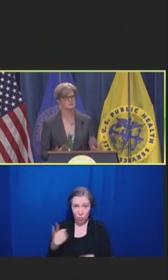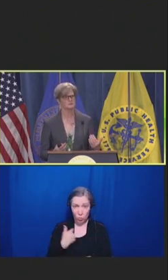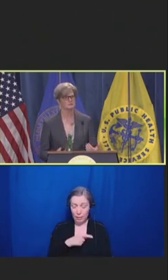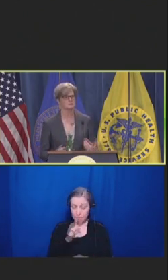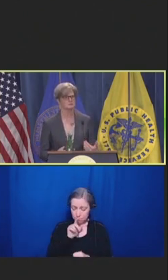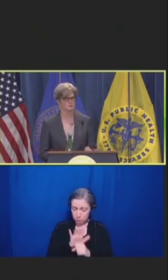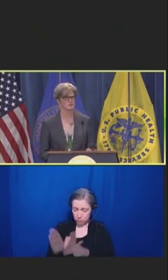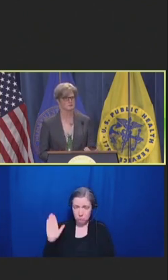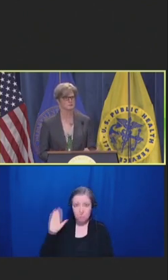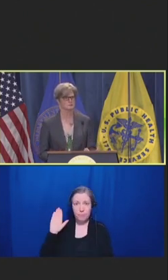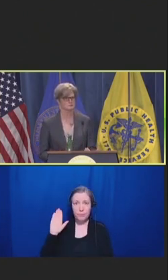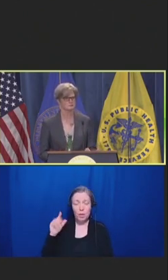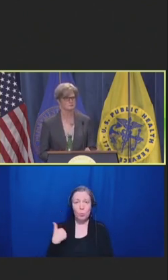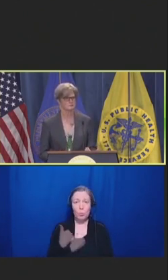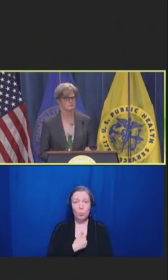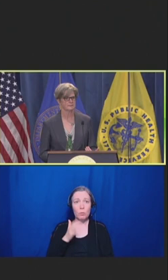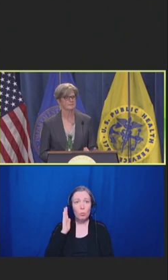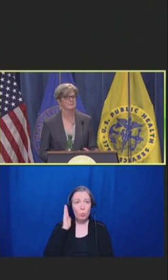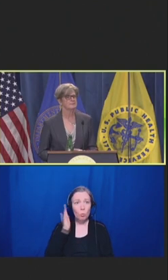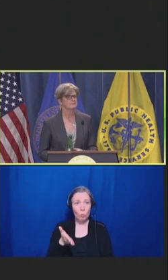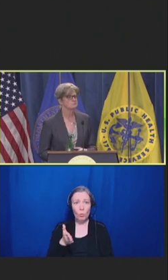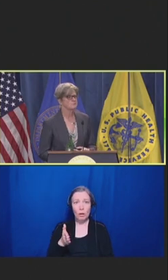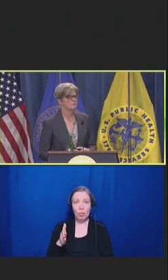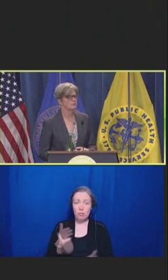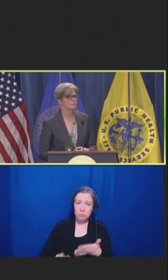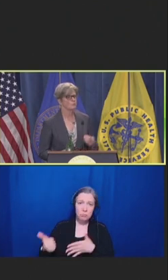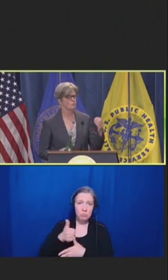into this profession.